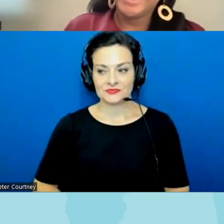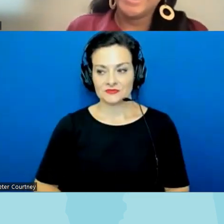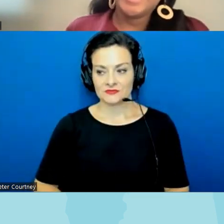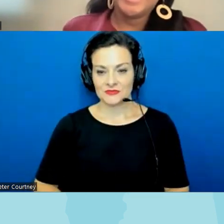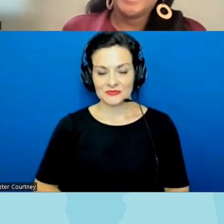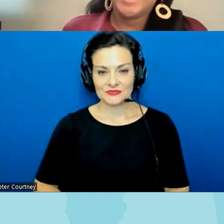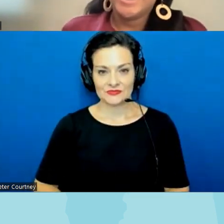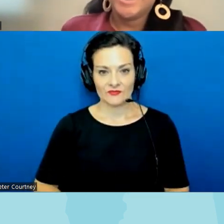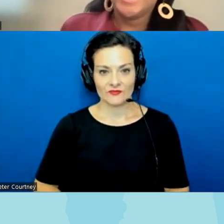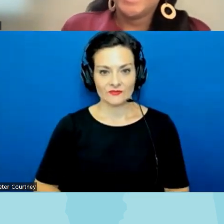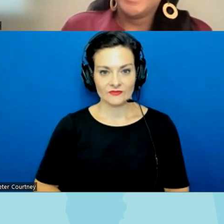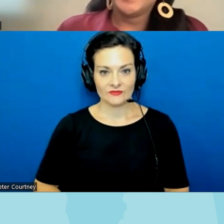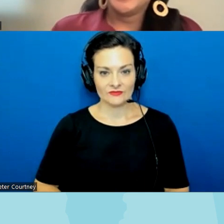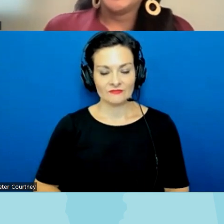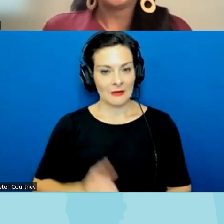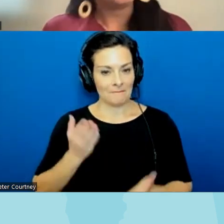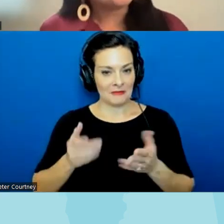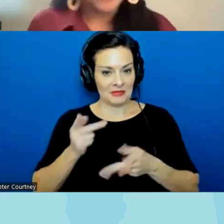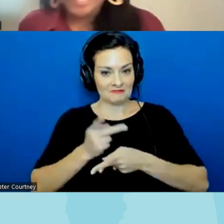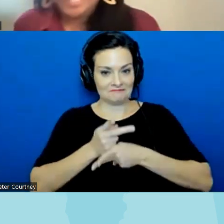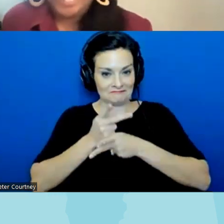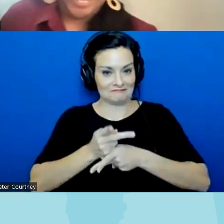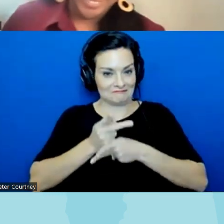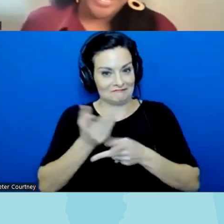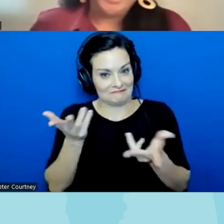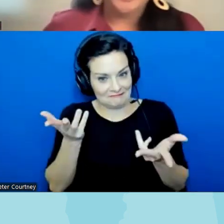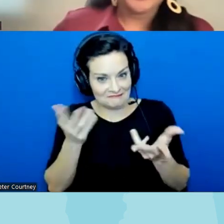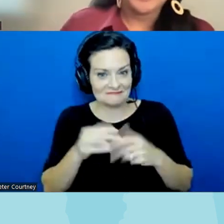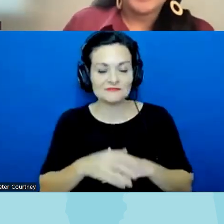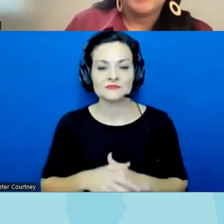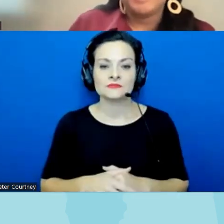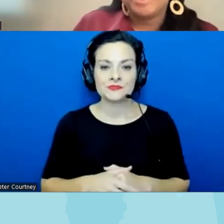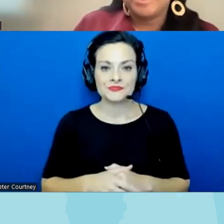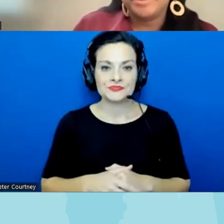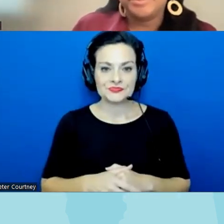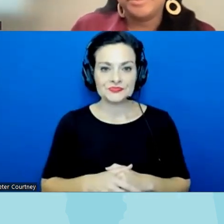uh we have you know might have to be careful um no I think um that's thank you very much